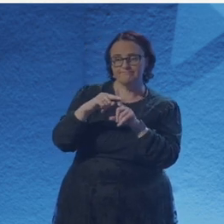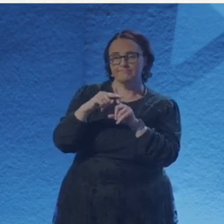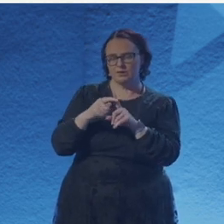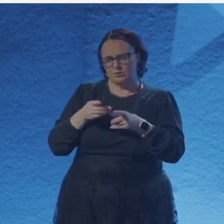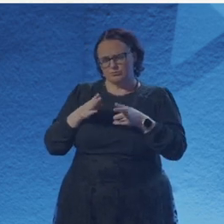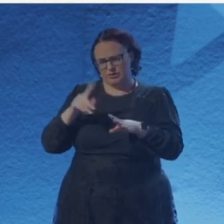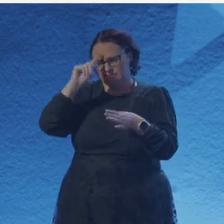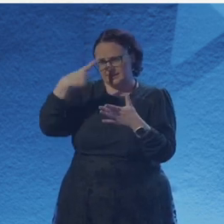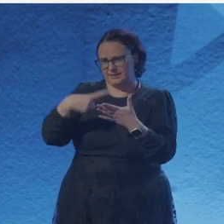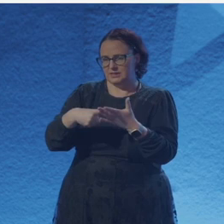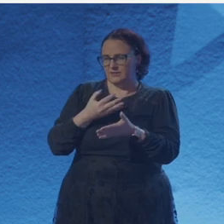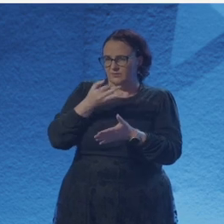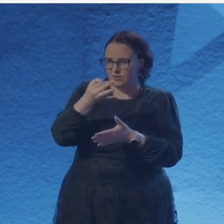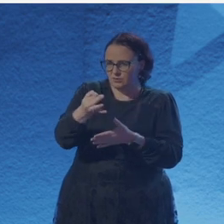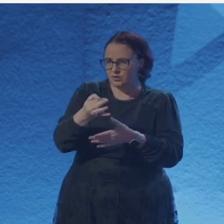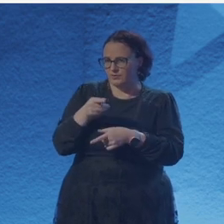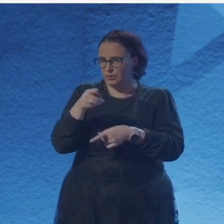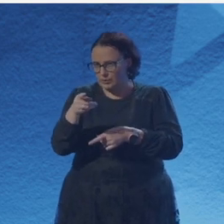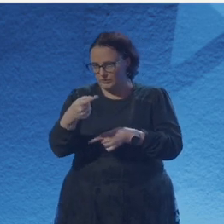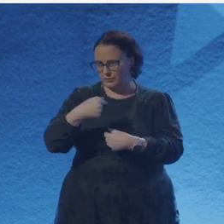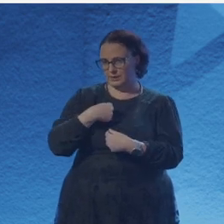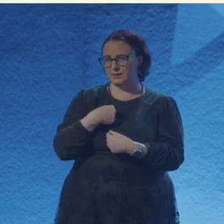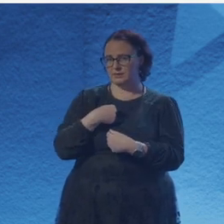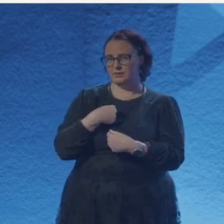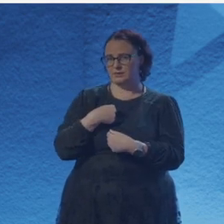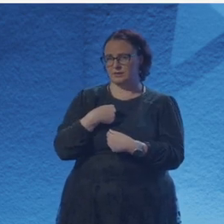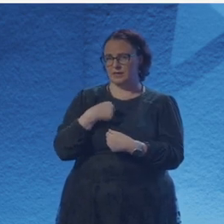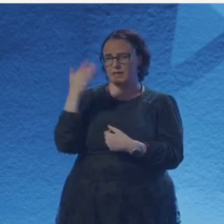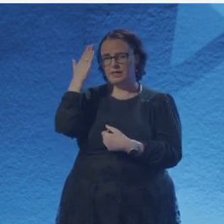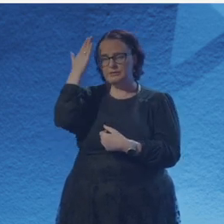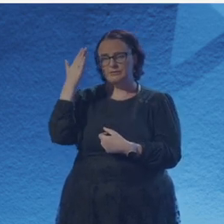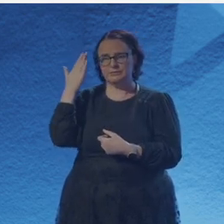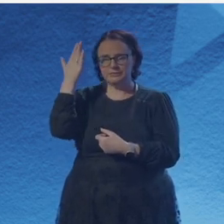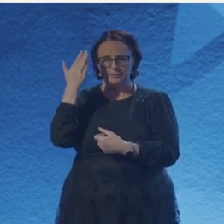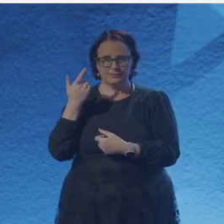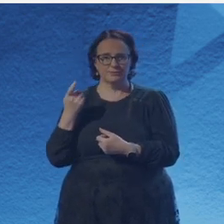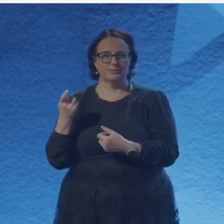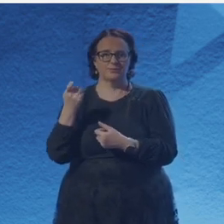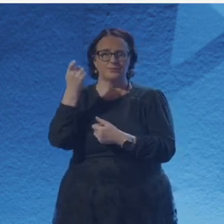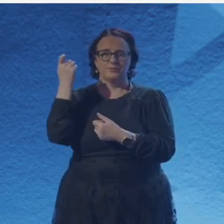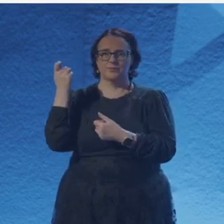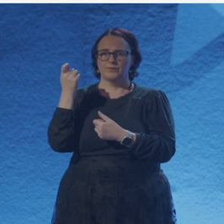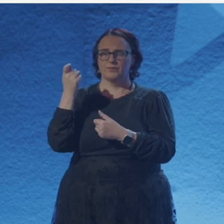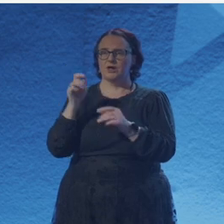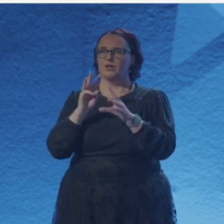Of sly contracts, and selfless acts, of an NHS run off its feet. I've been dreaming lately of hope